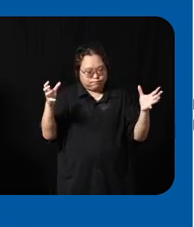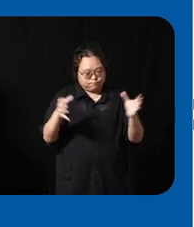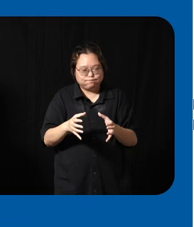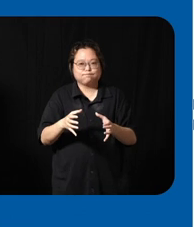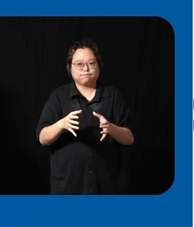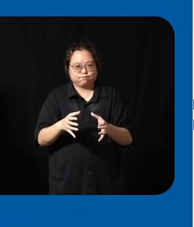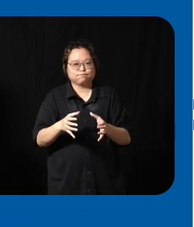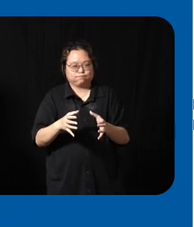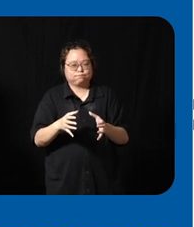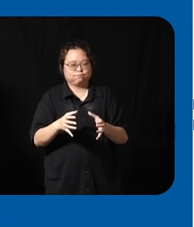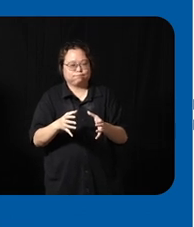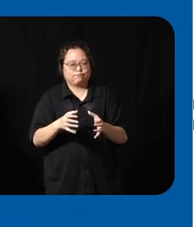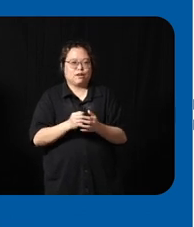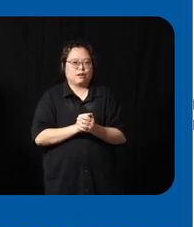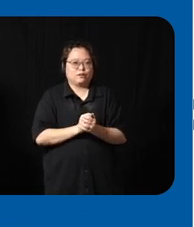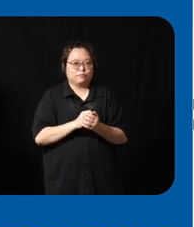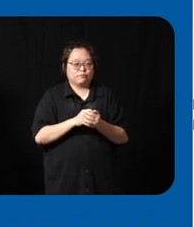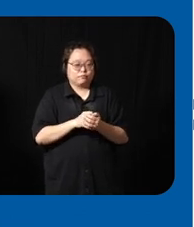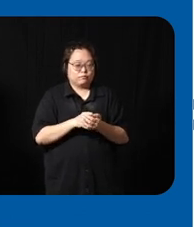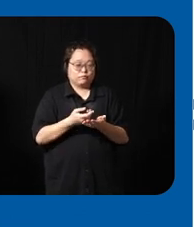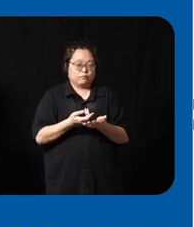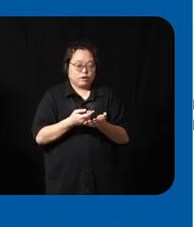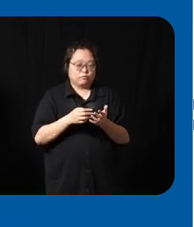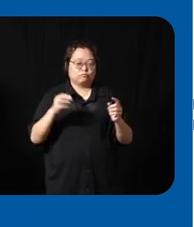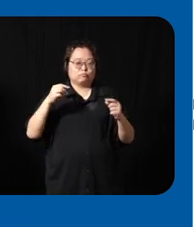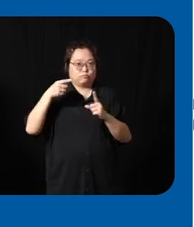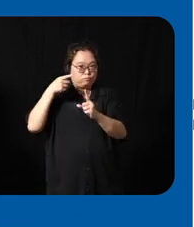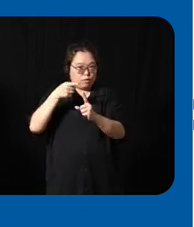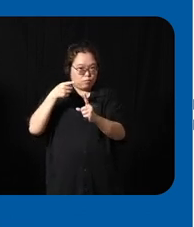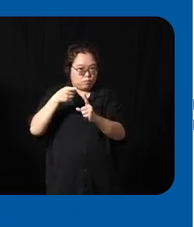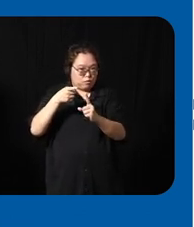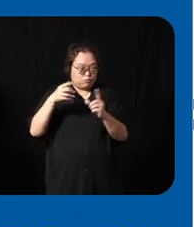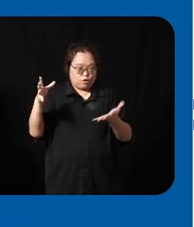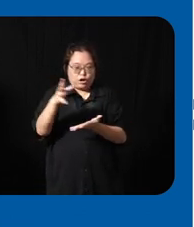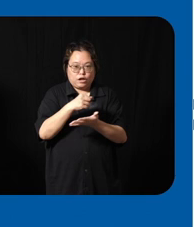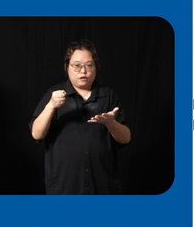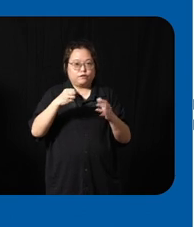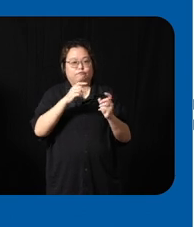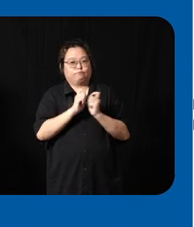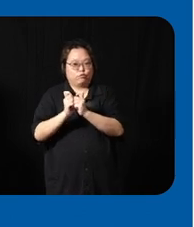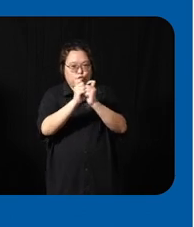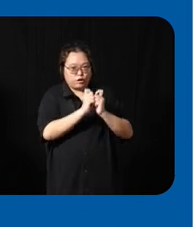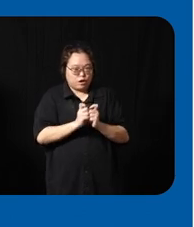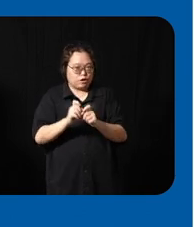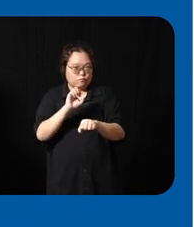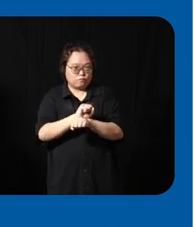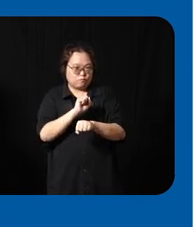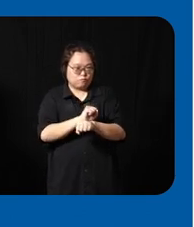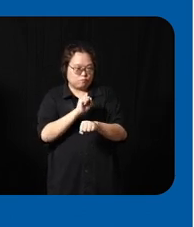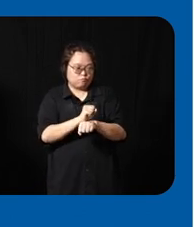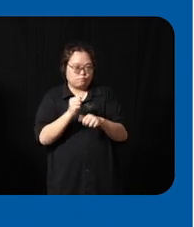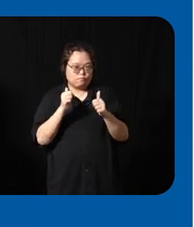the community uh inputs to achieve that Collective impact so so far we spoke about Collective impact